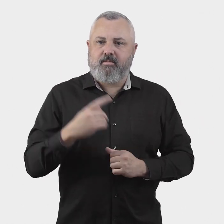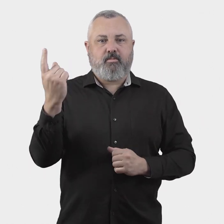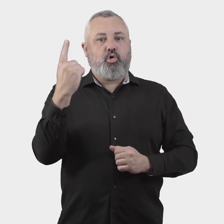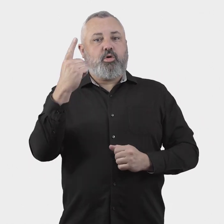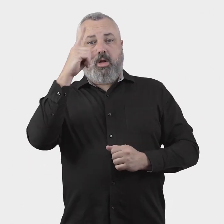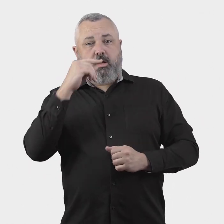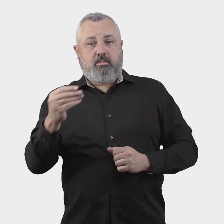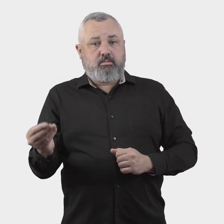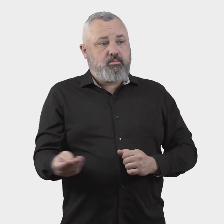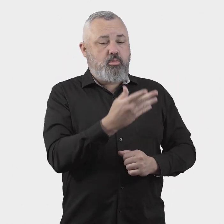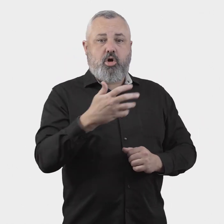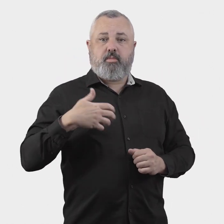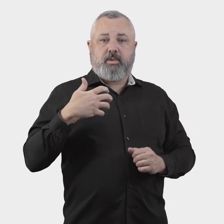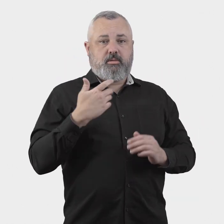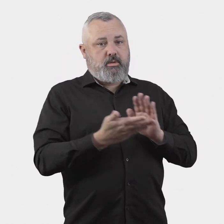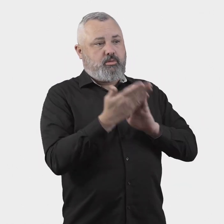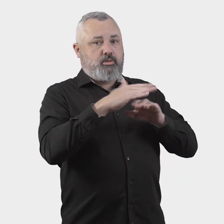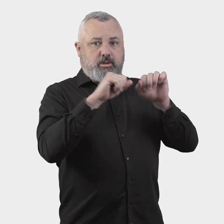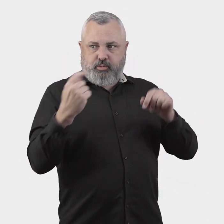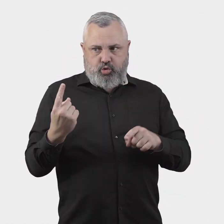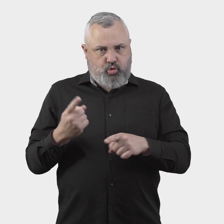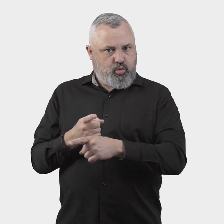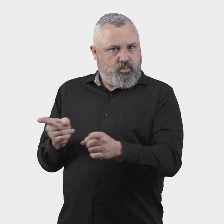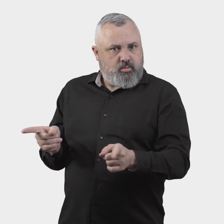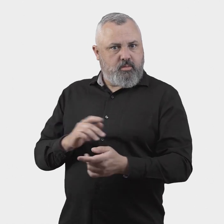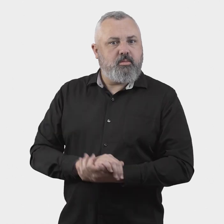who should be permitted to make a complaint to the ombuds scheme